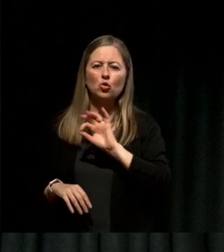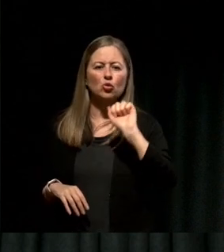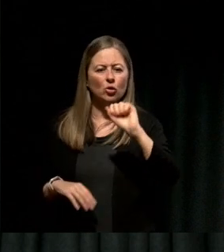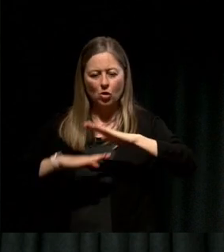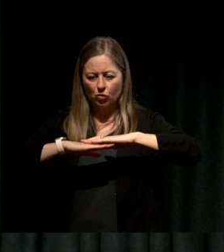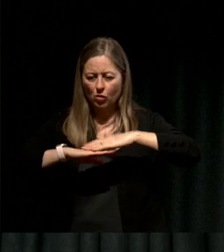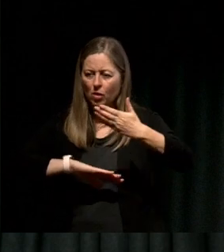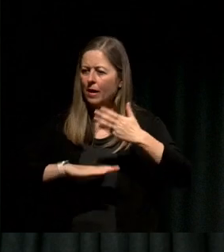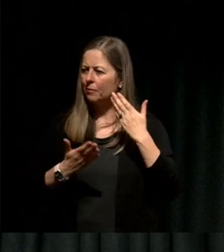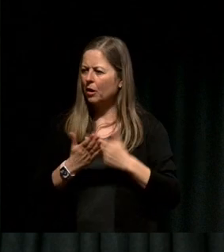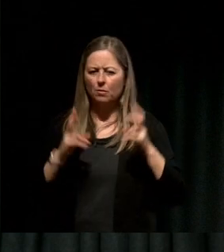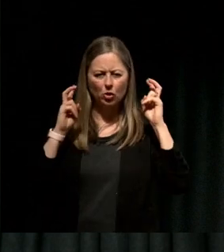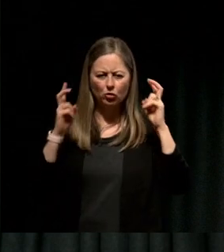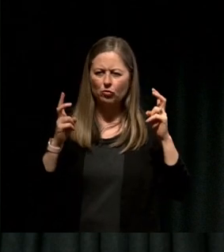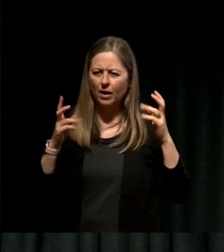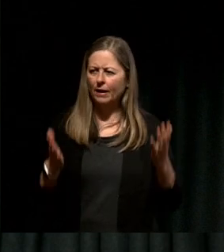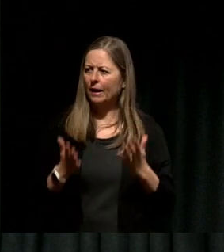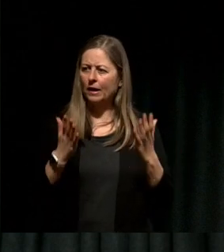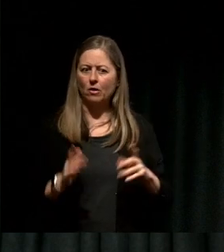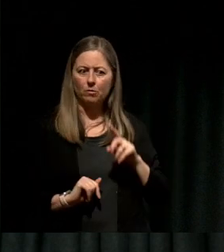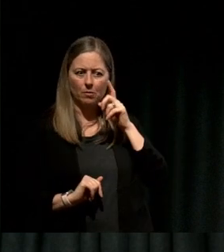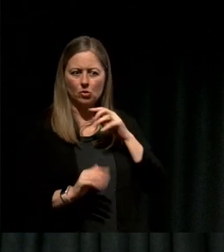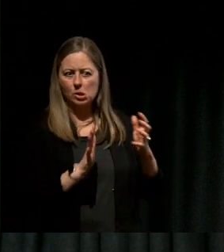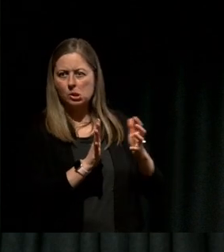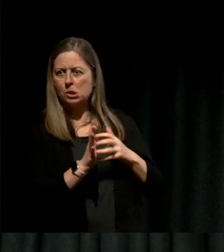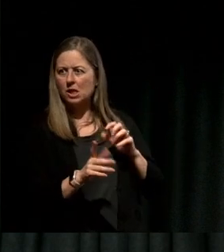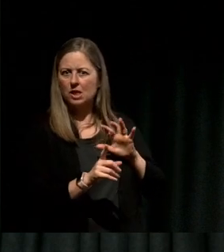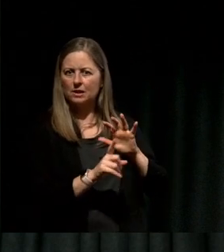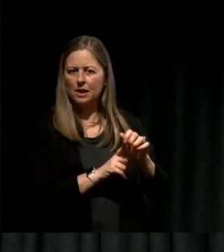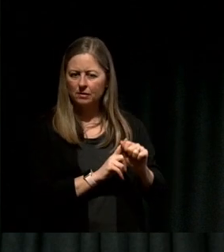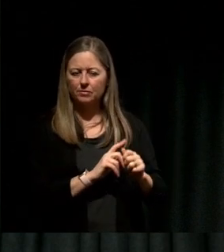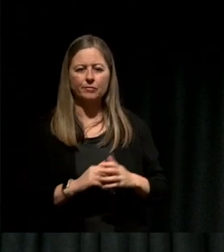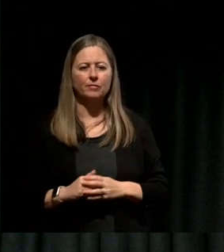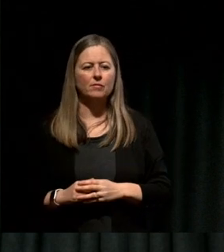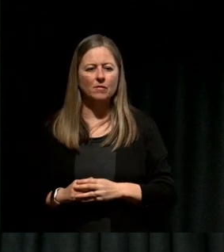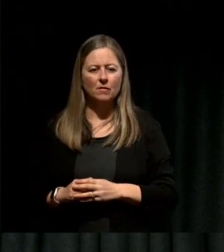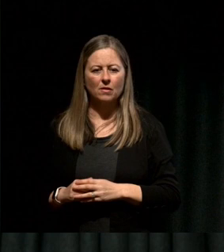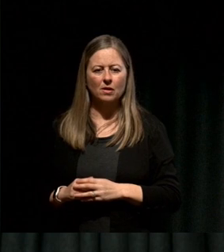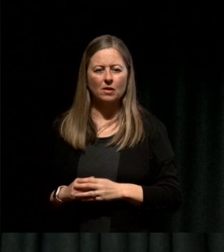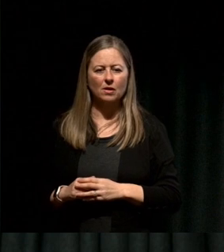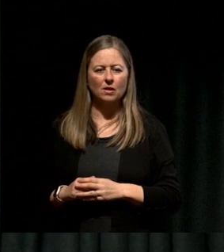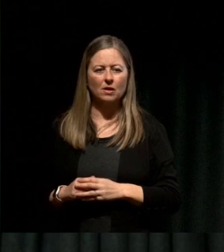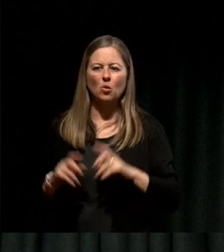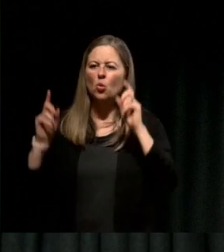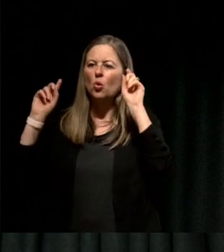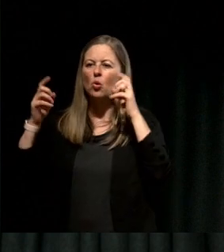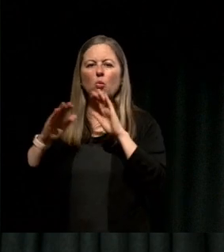because it encourages people to to attack you". That they were concerned about the race card being played without just cause when there